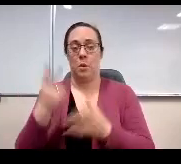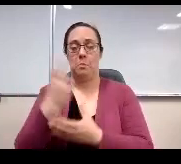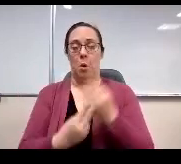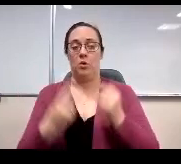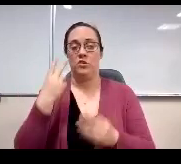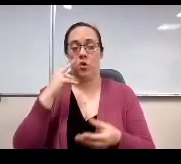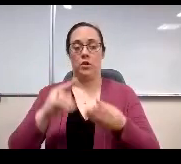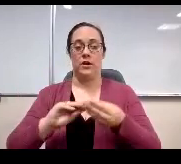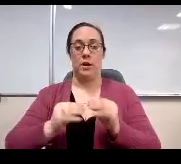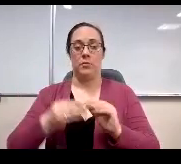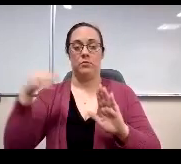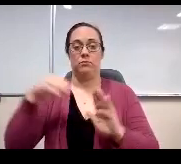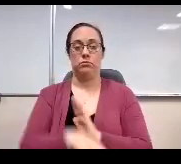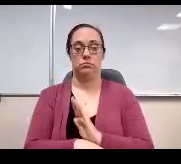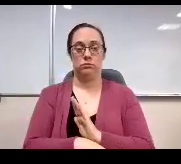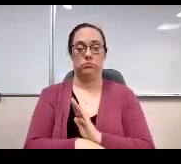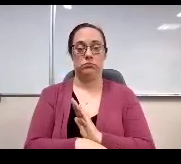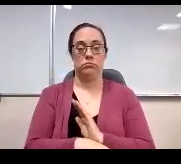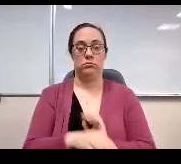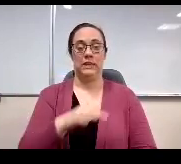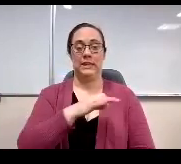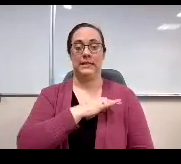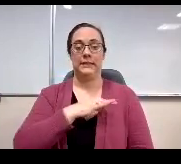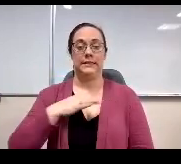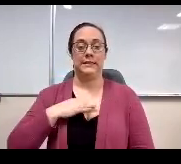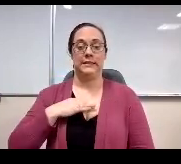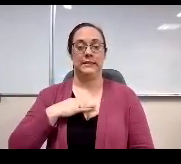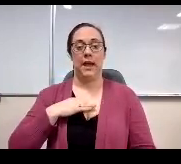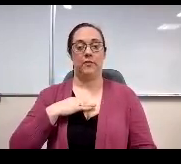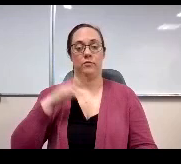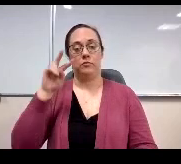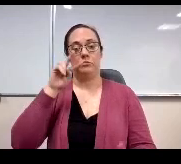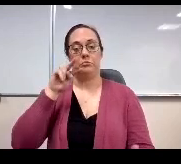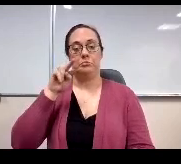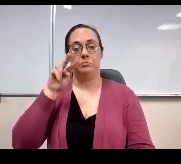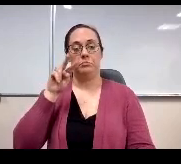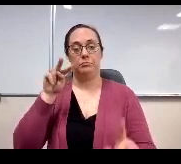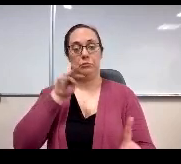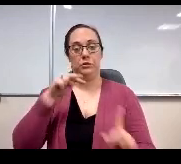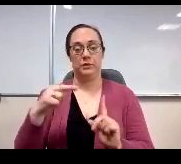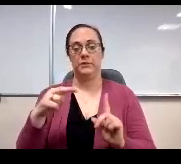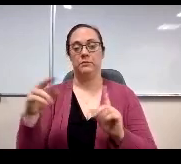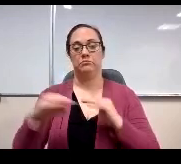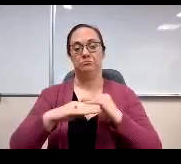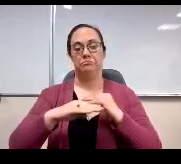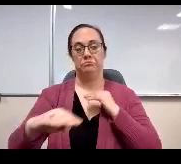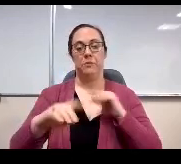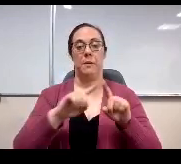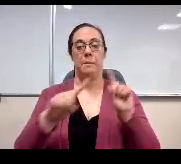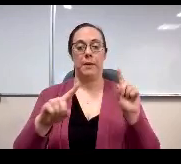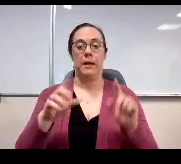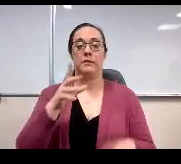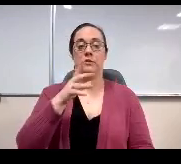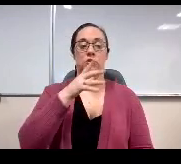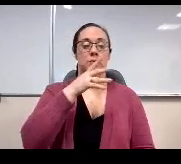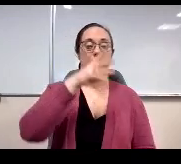Staff perceptions are fairly consistent overtime, but looking at students and parents, we see that there is a difference in